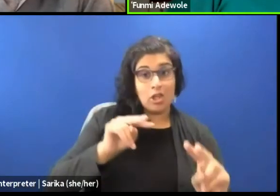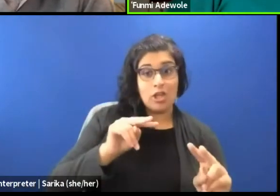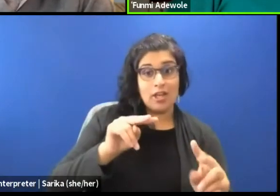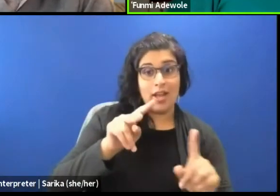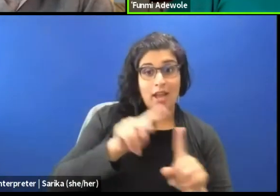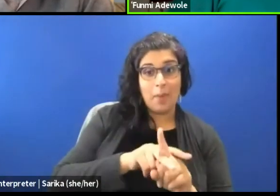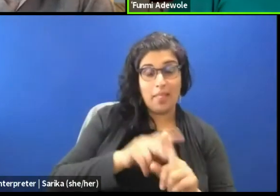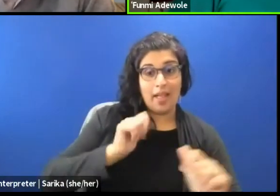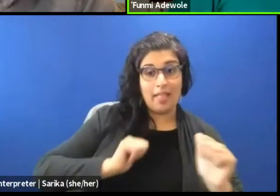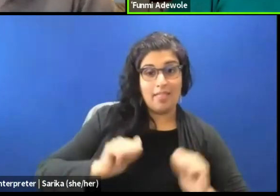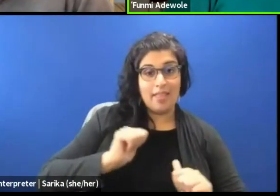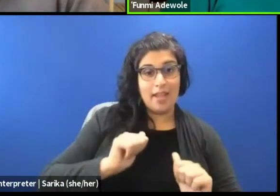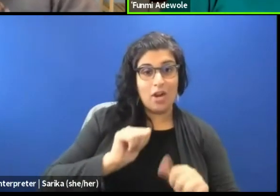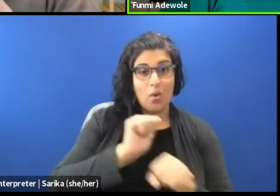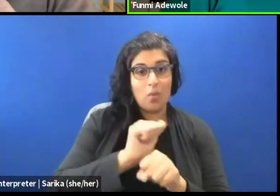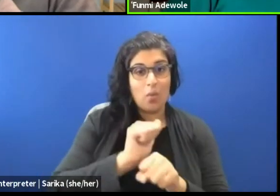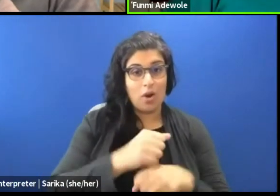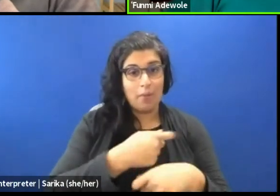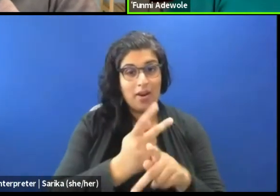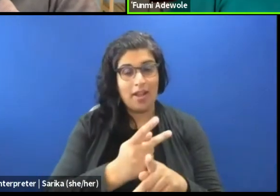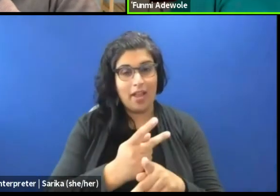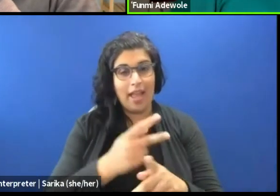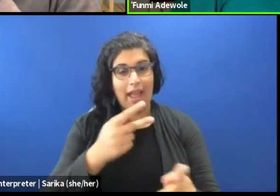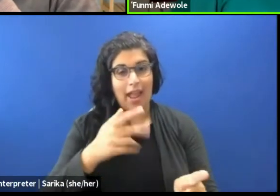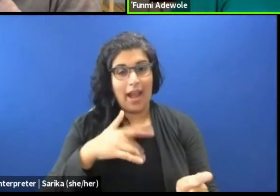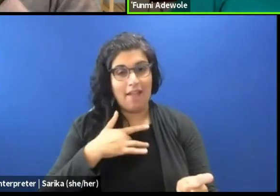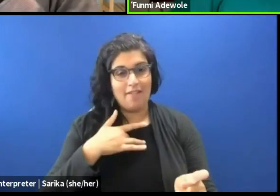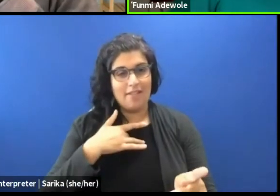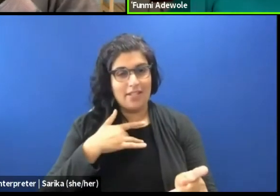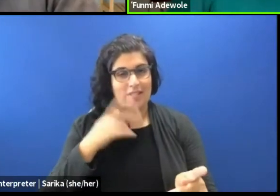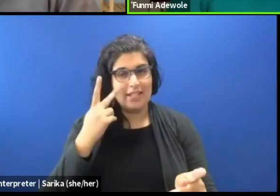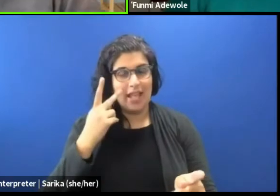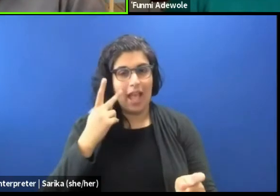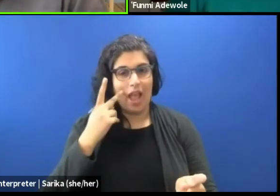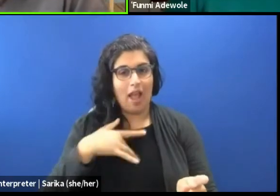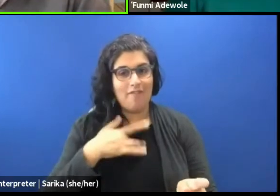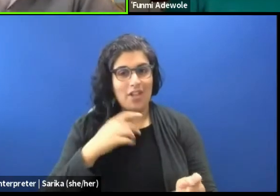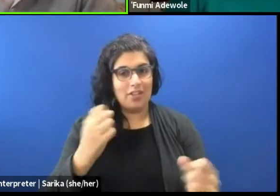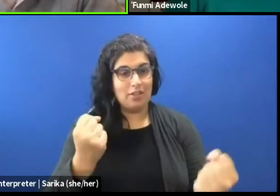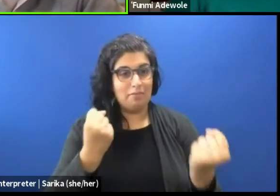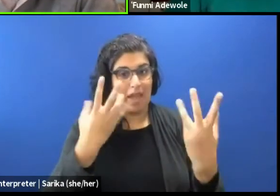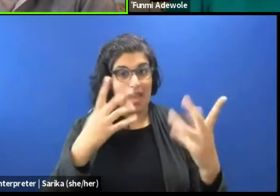and productions and see them as very multidimensional things.